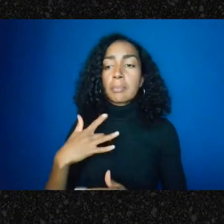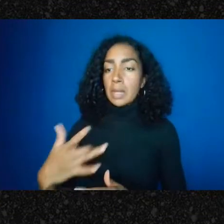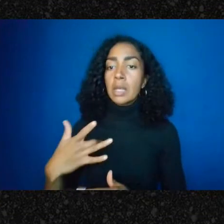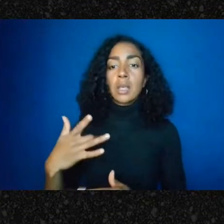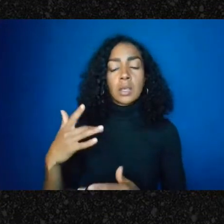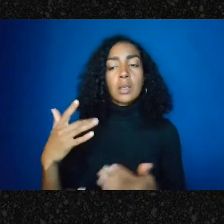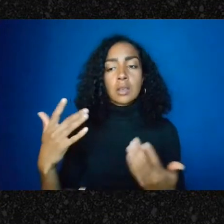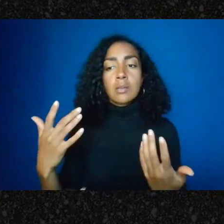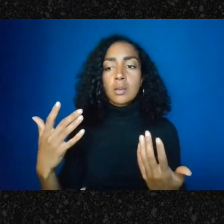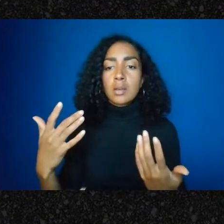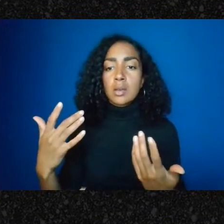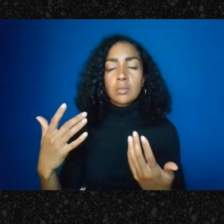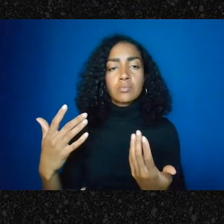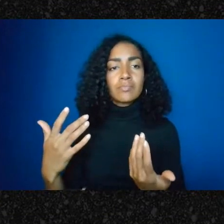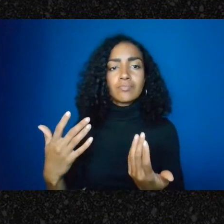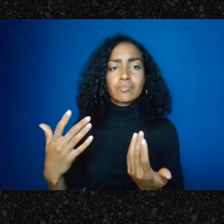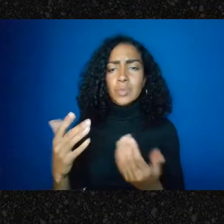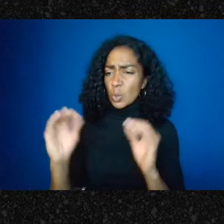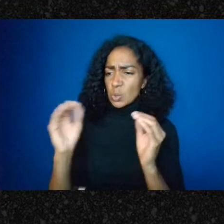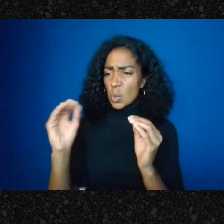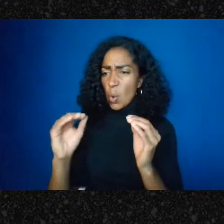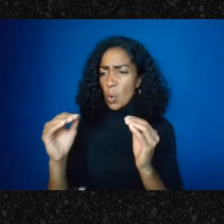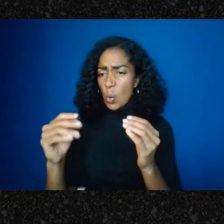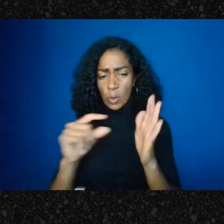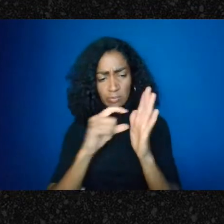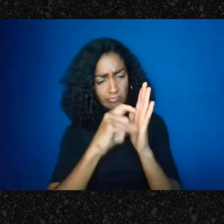there's not really a place where you would even list that information,